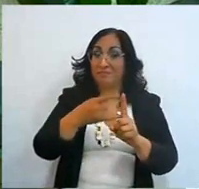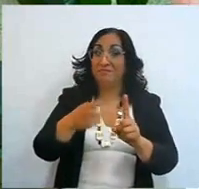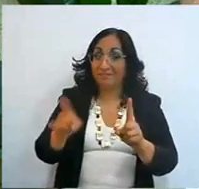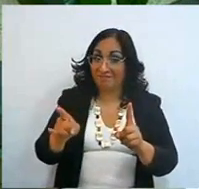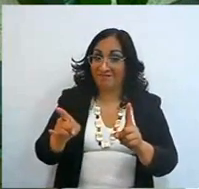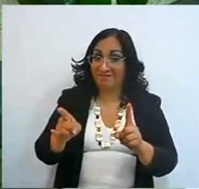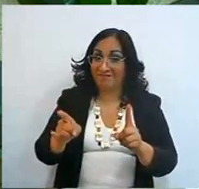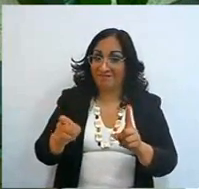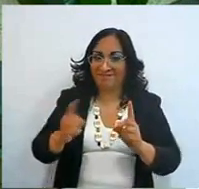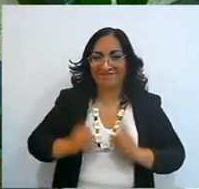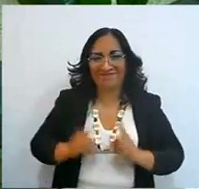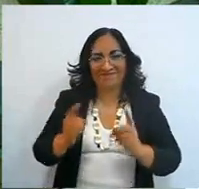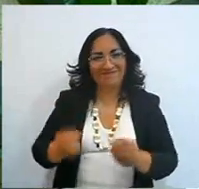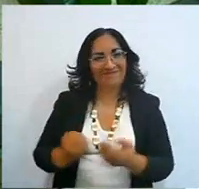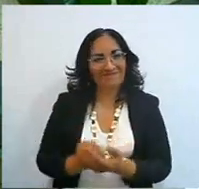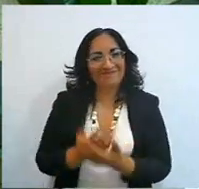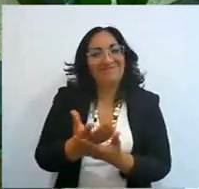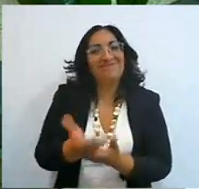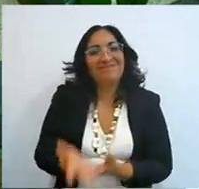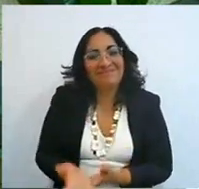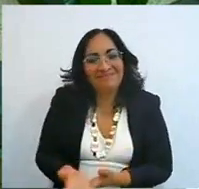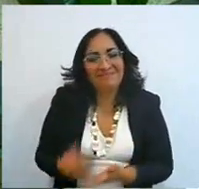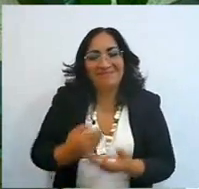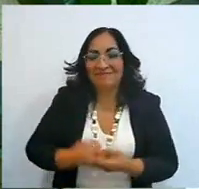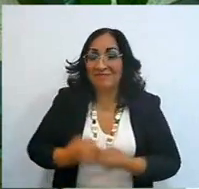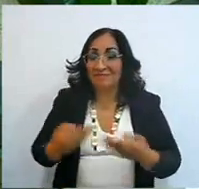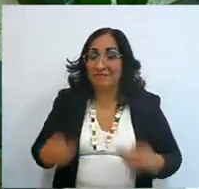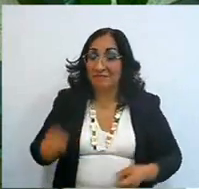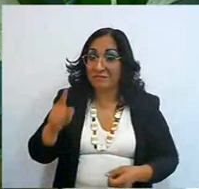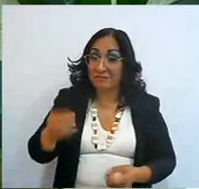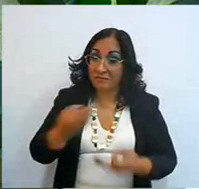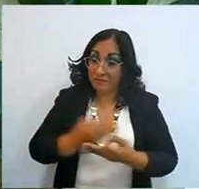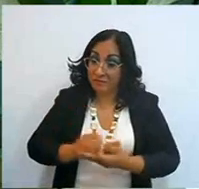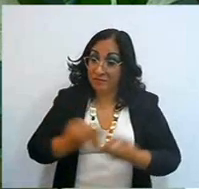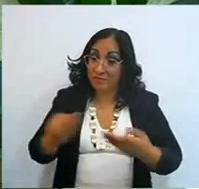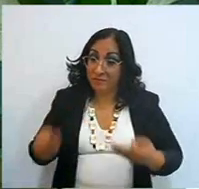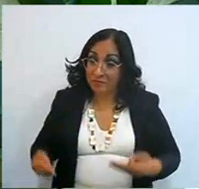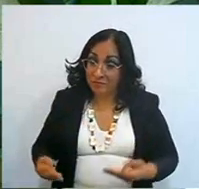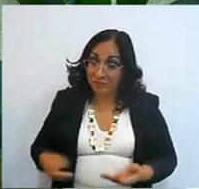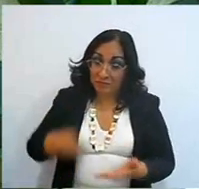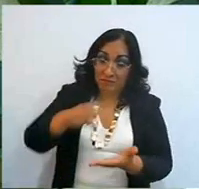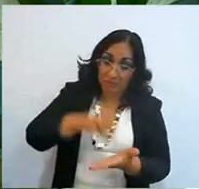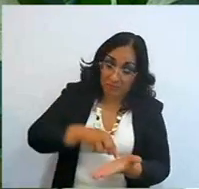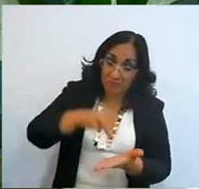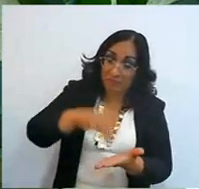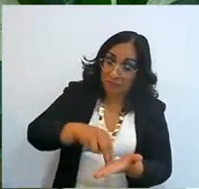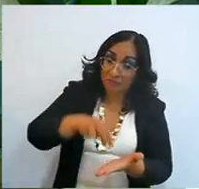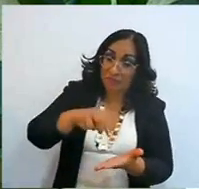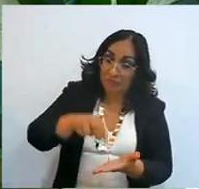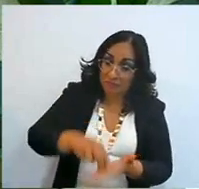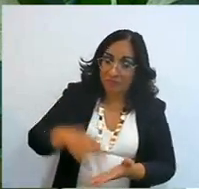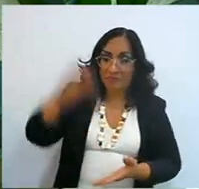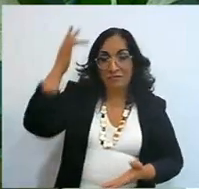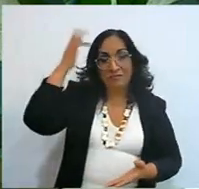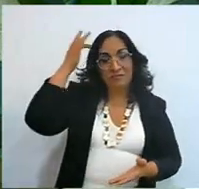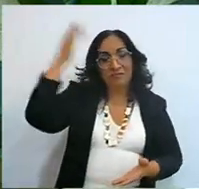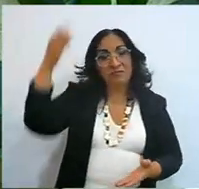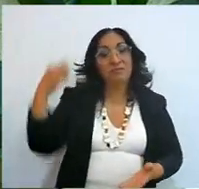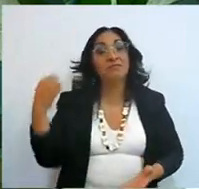so the ground you walk on is holy, because the sole of your feet is holy,